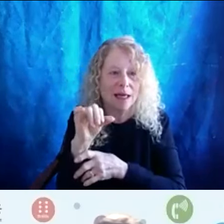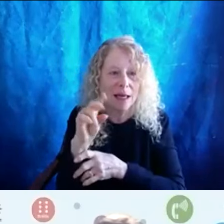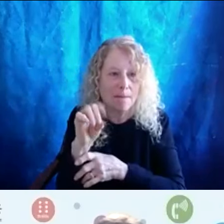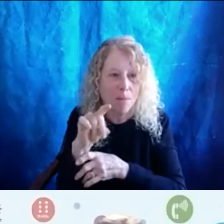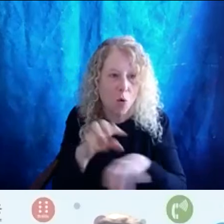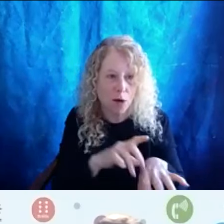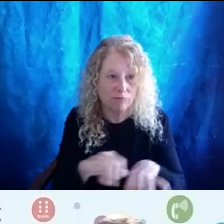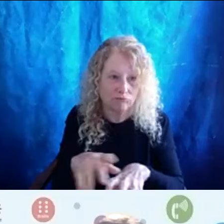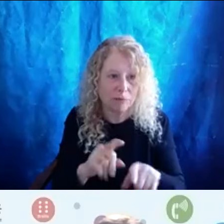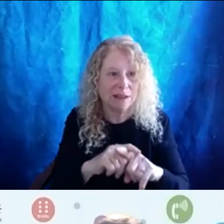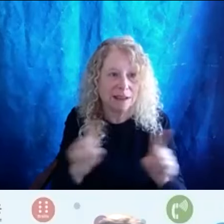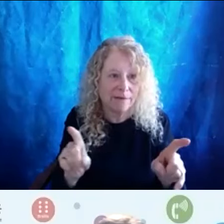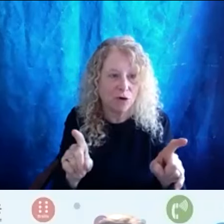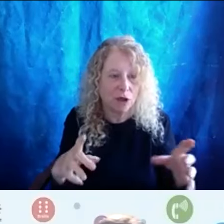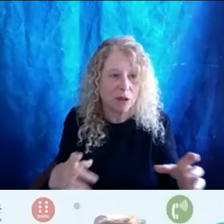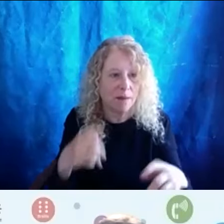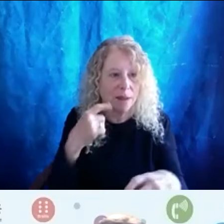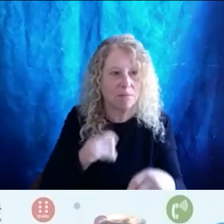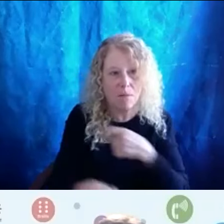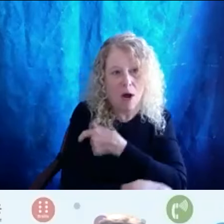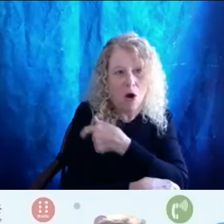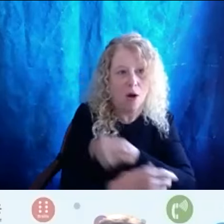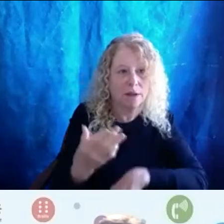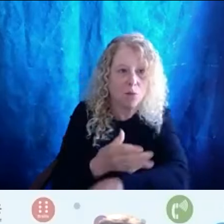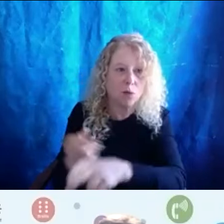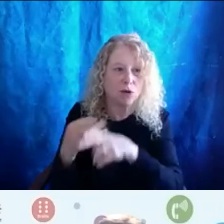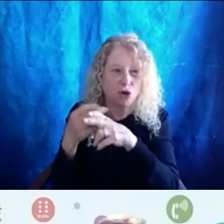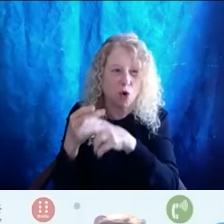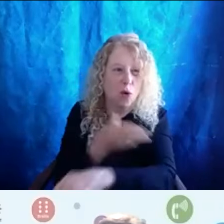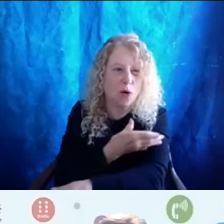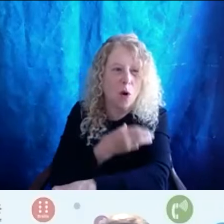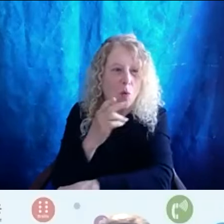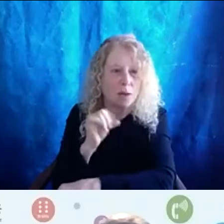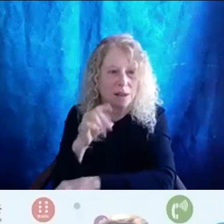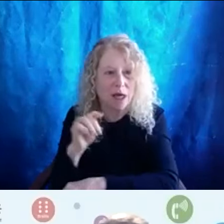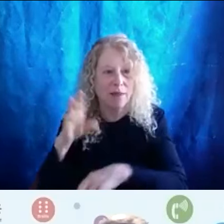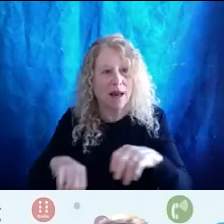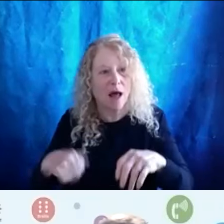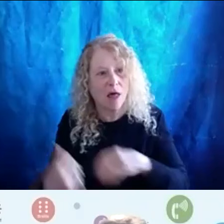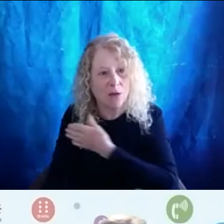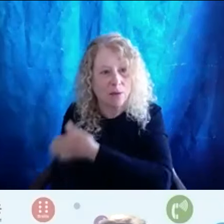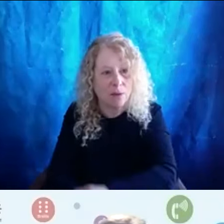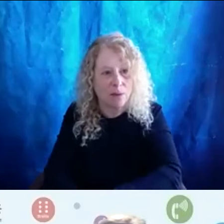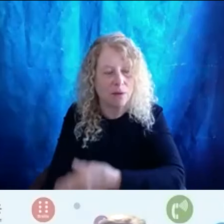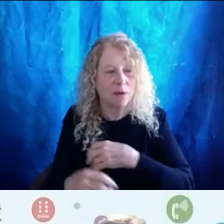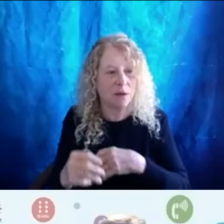you know, because my arm is shorter on one side and then the other, you know, the Urkel, what is it?